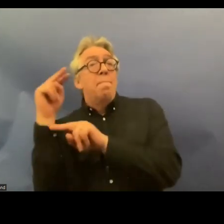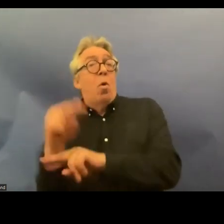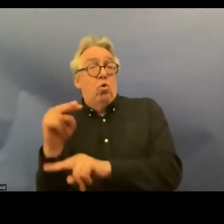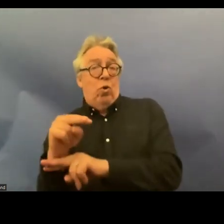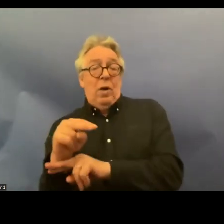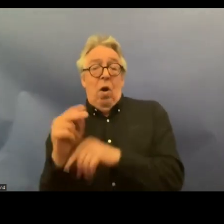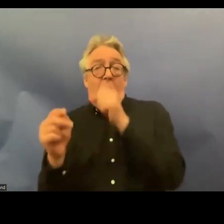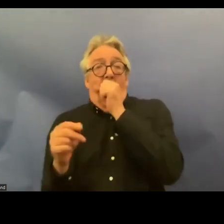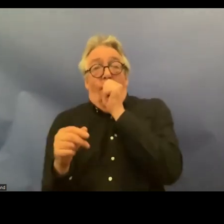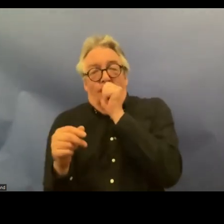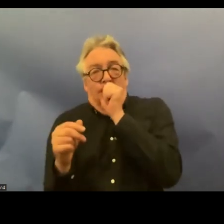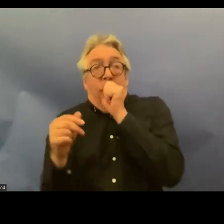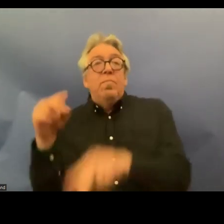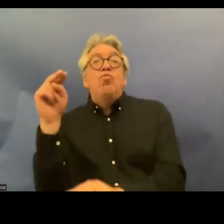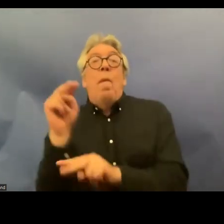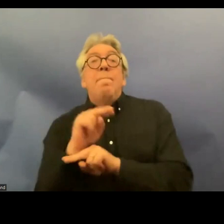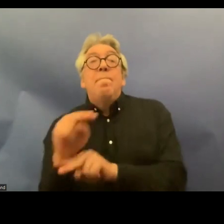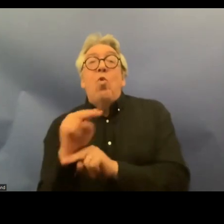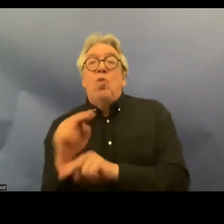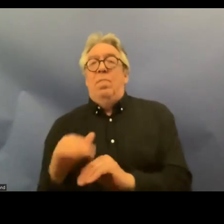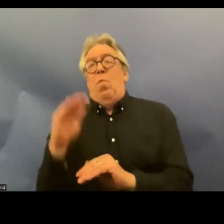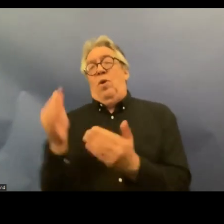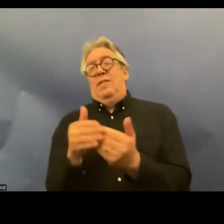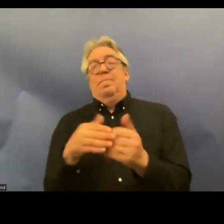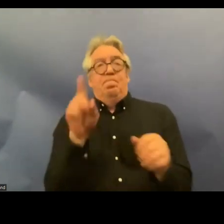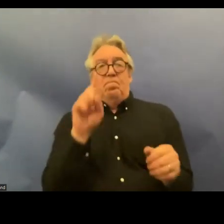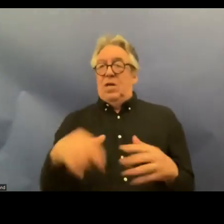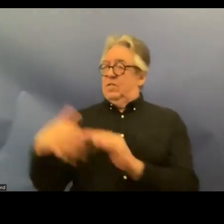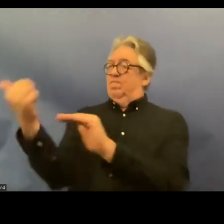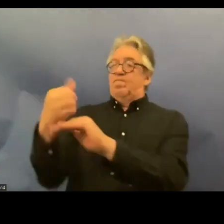easier ones you need to have the independent uh structure with sufficient